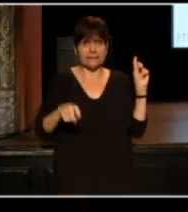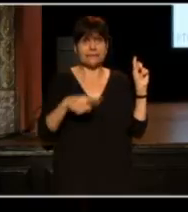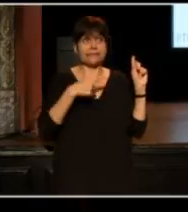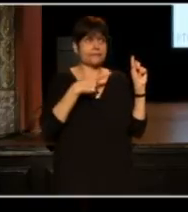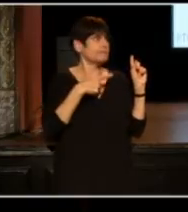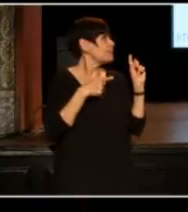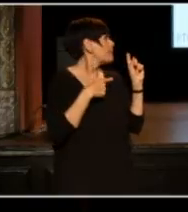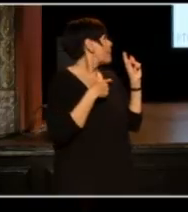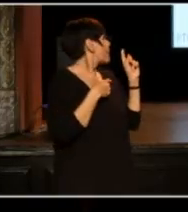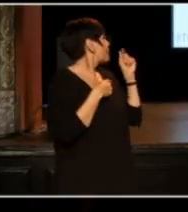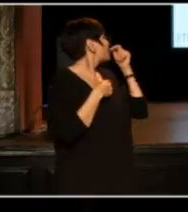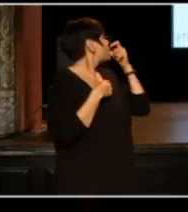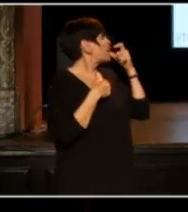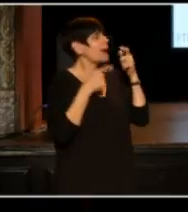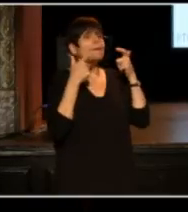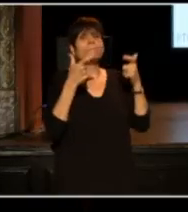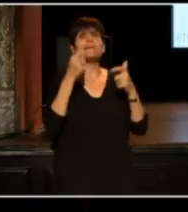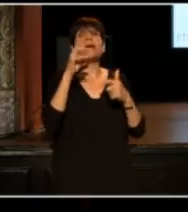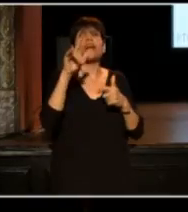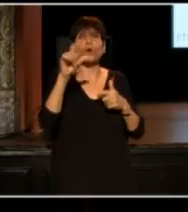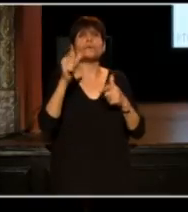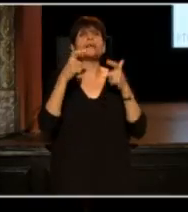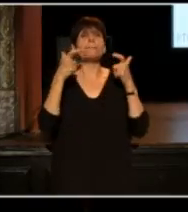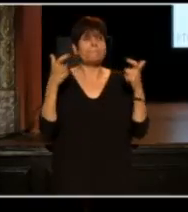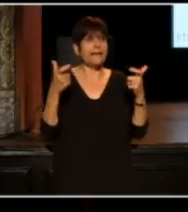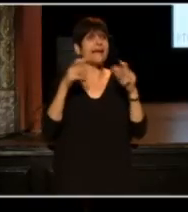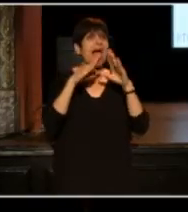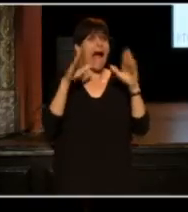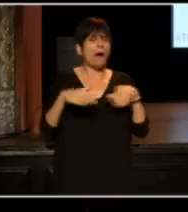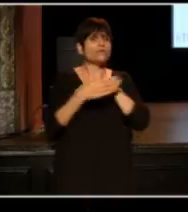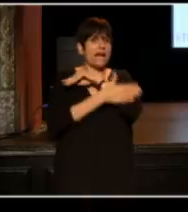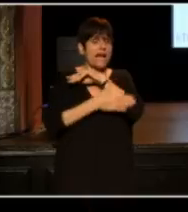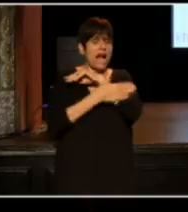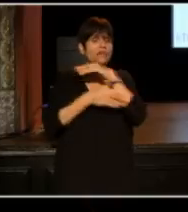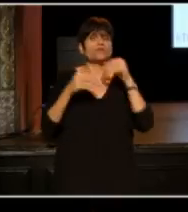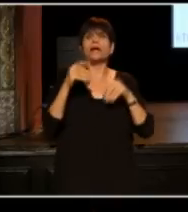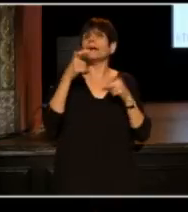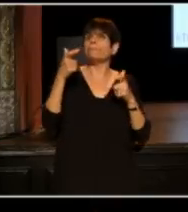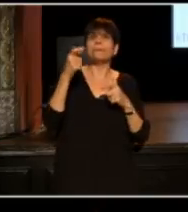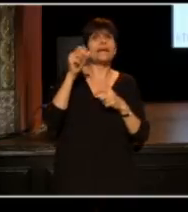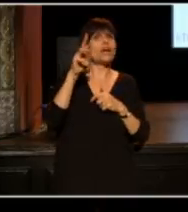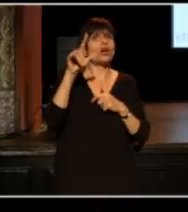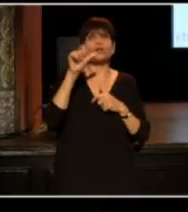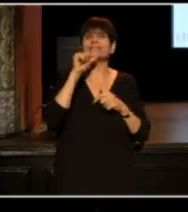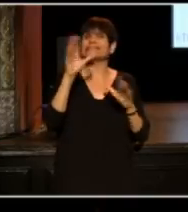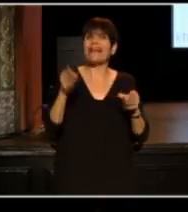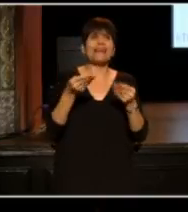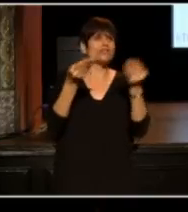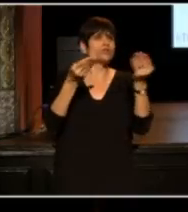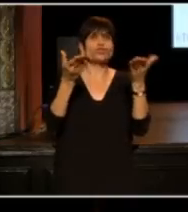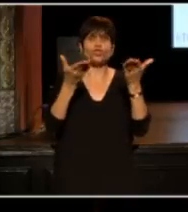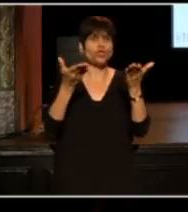A Big Earl's, big house, in country store. Big Earl's does not like to serve homosexuals,